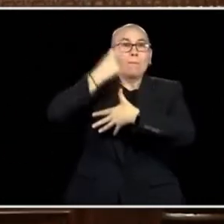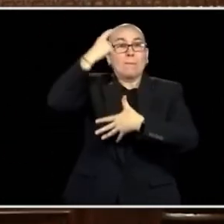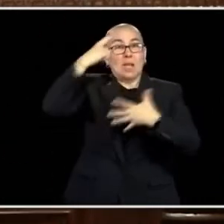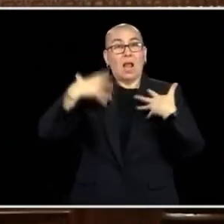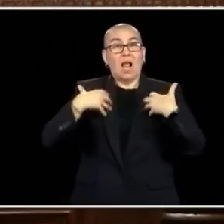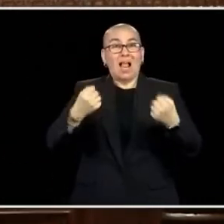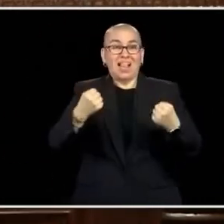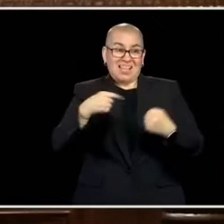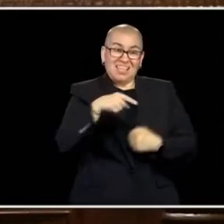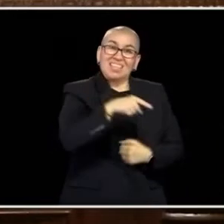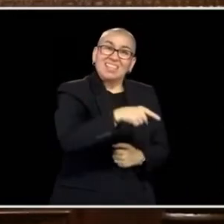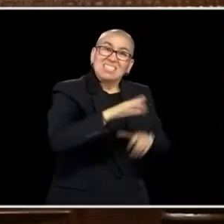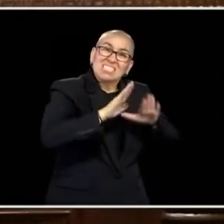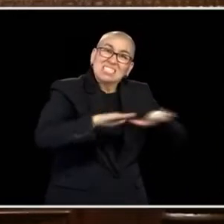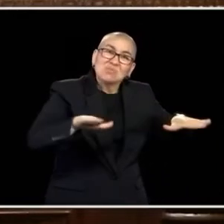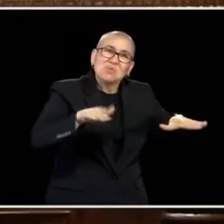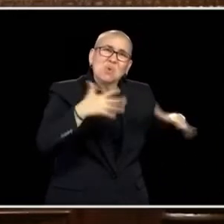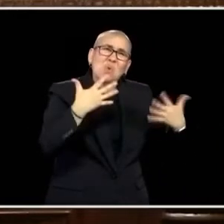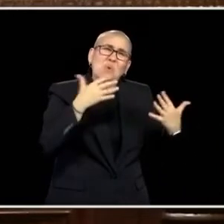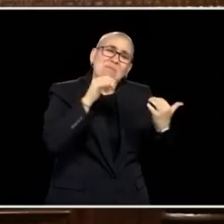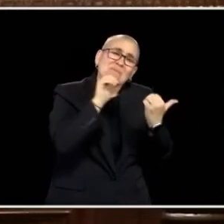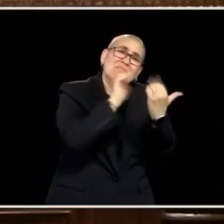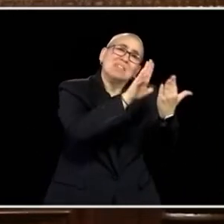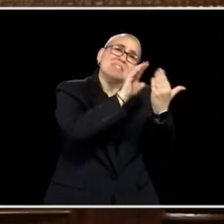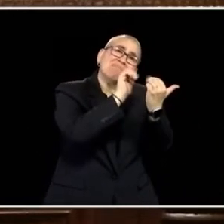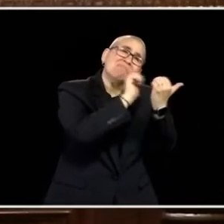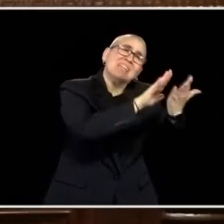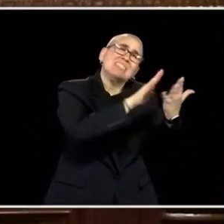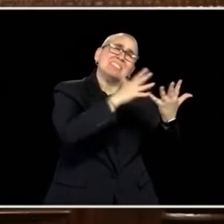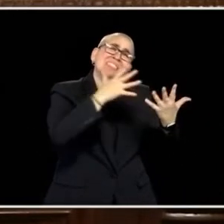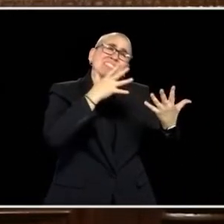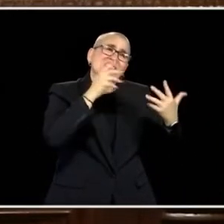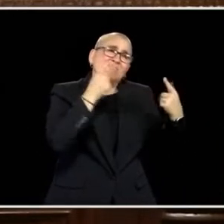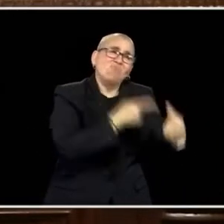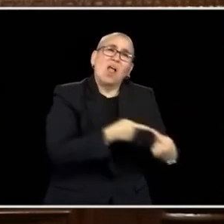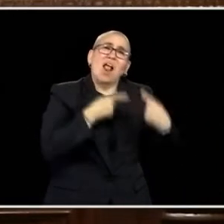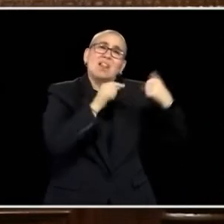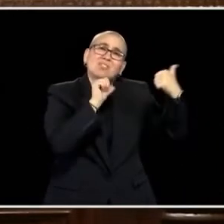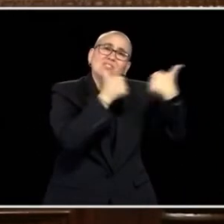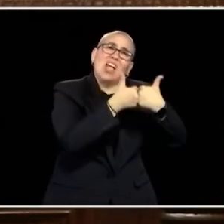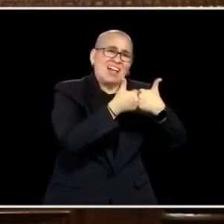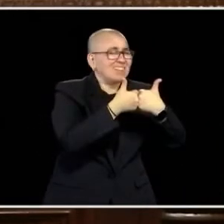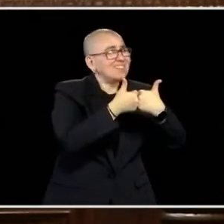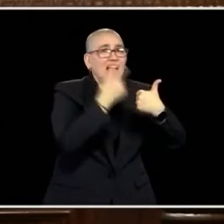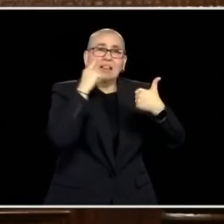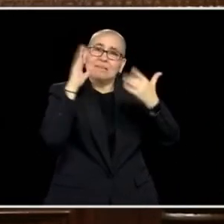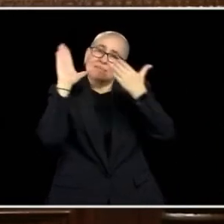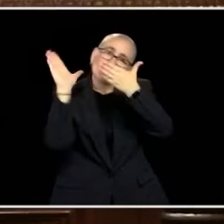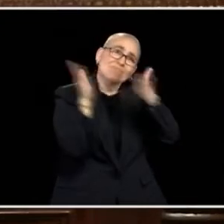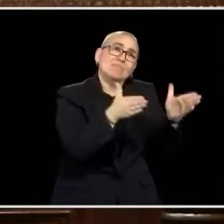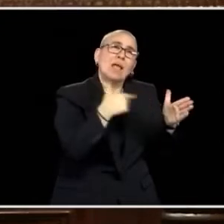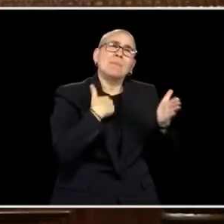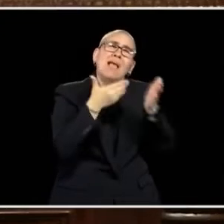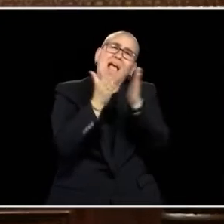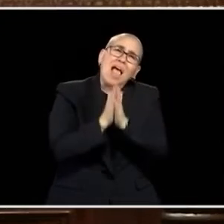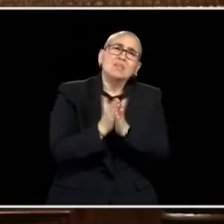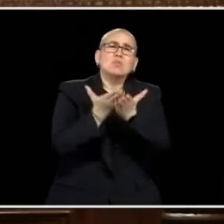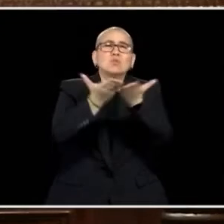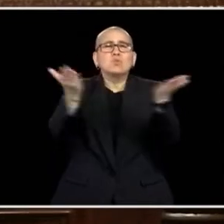FACING MOVES US SO FAR AHEAD, SO WE HAVE THE CAPACITY TO MAKE SURE EVERY CHILD GETS THAT. AND WHAT I WOULD ASK IS, LET'S ALSO THINK ABOUT THIS, AND